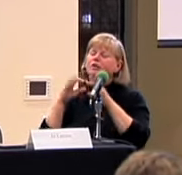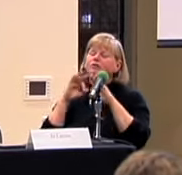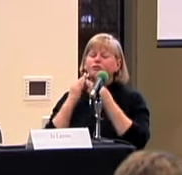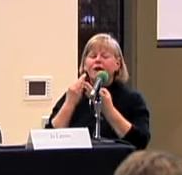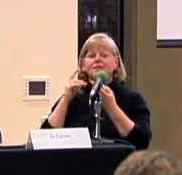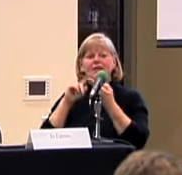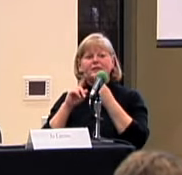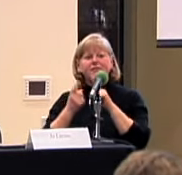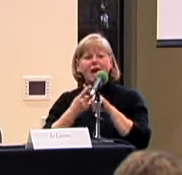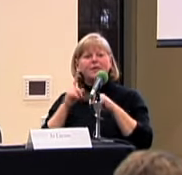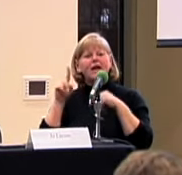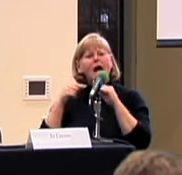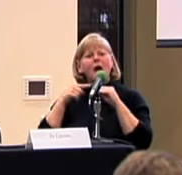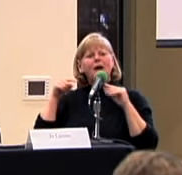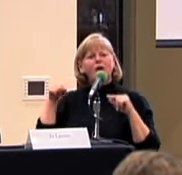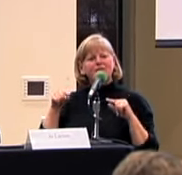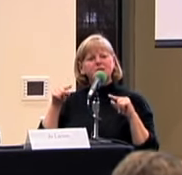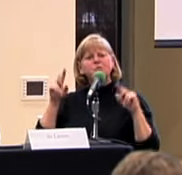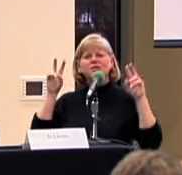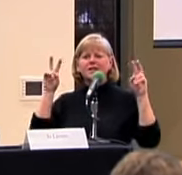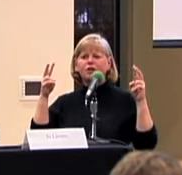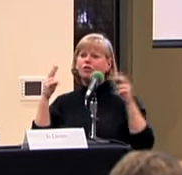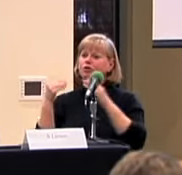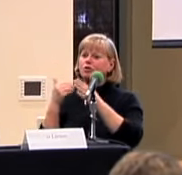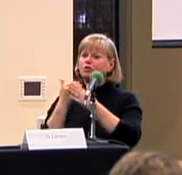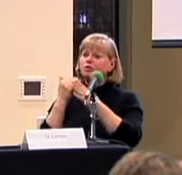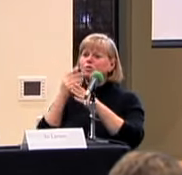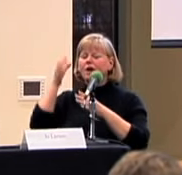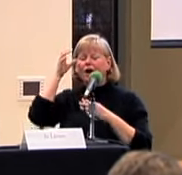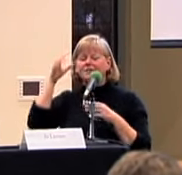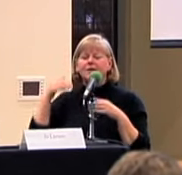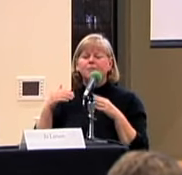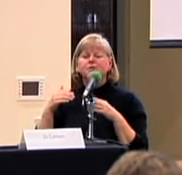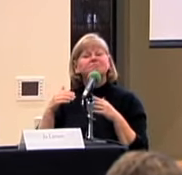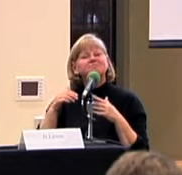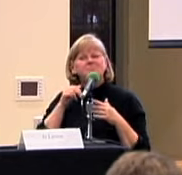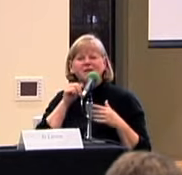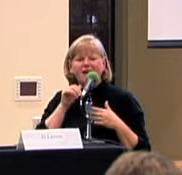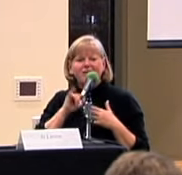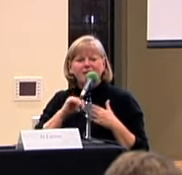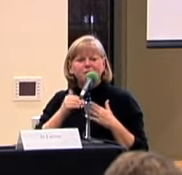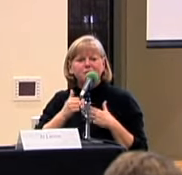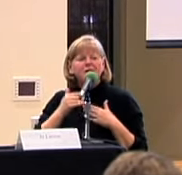FRIENDS AND FAMILY ABOUT THIS PARTICULAR NEW CONCEPT BUT NOT THAT